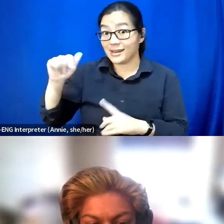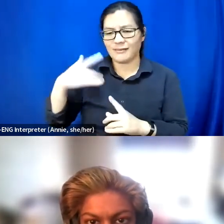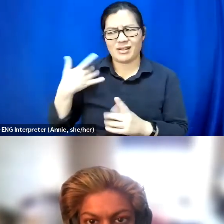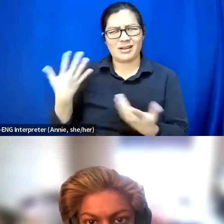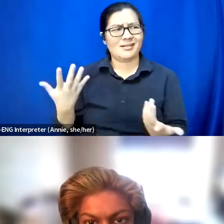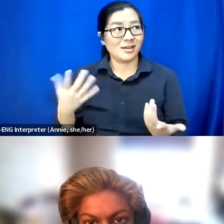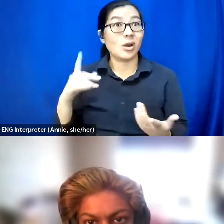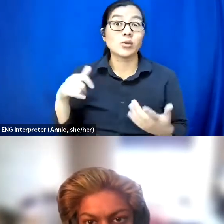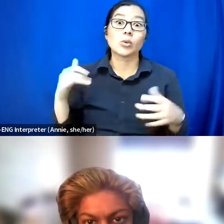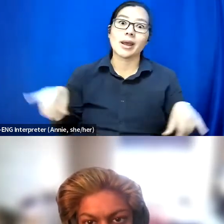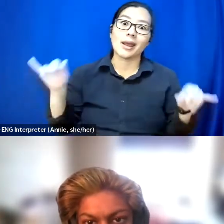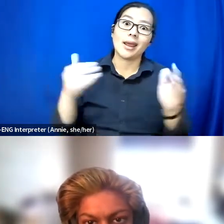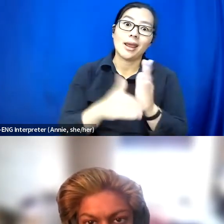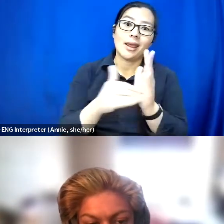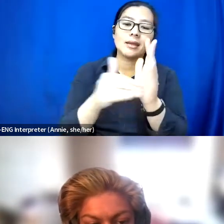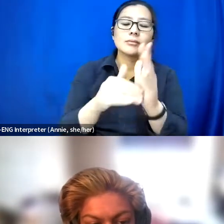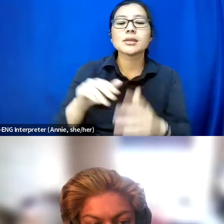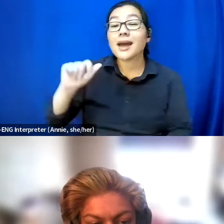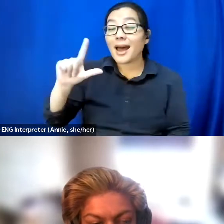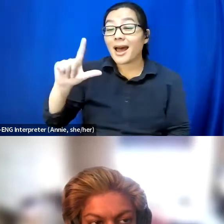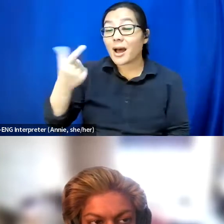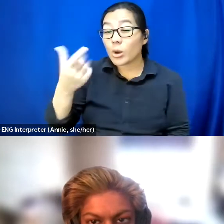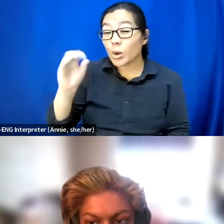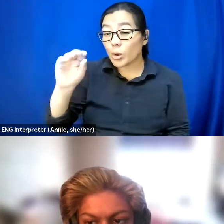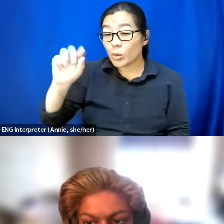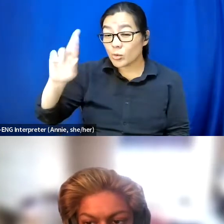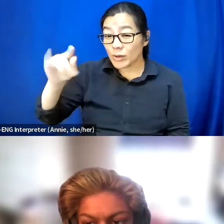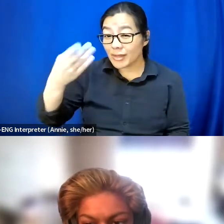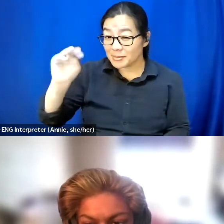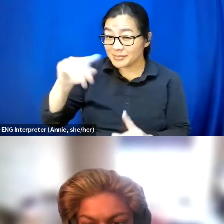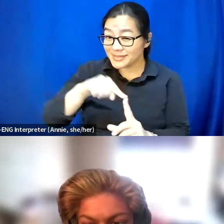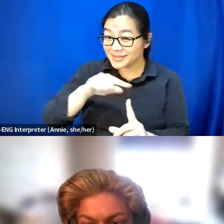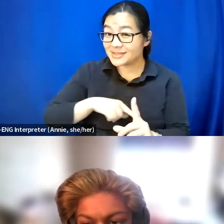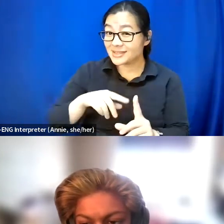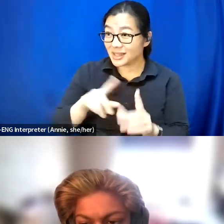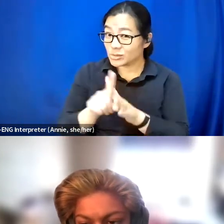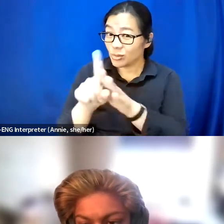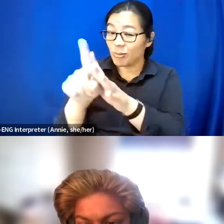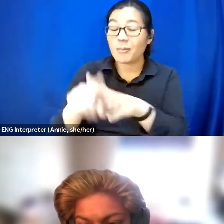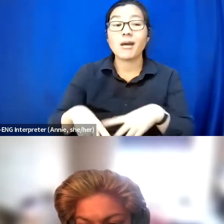because algorithms can play a part into it, and people don't necessarily respond to things on things that.